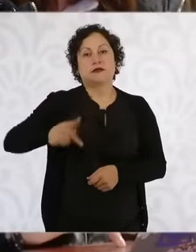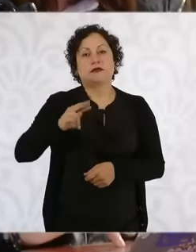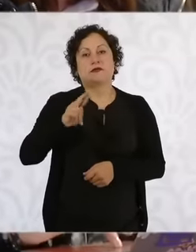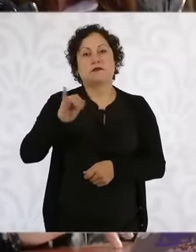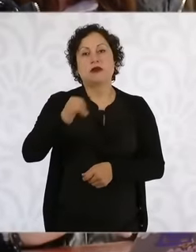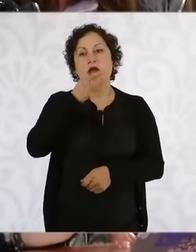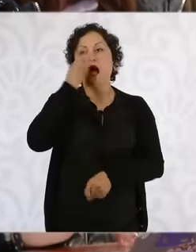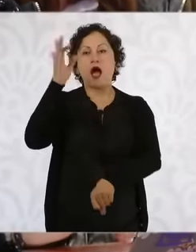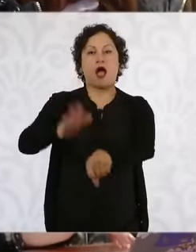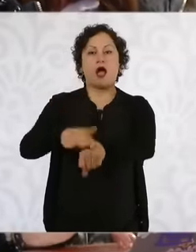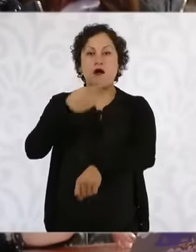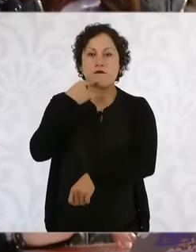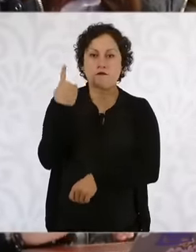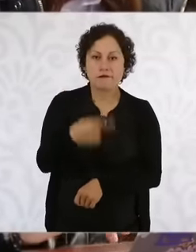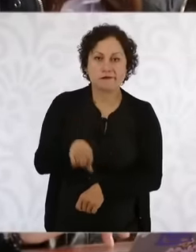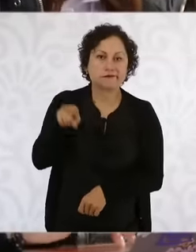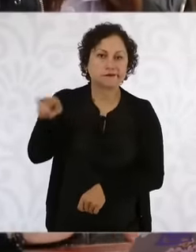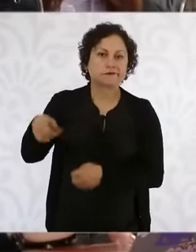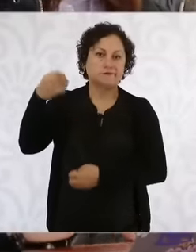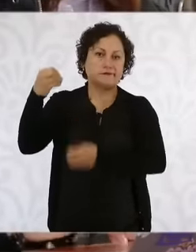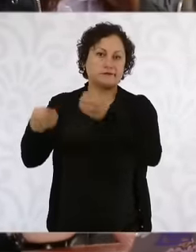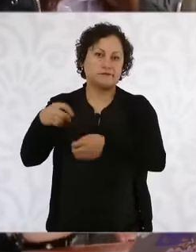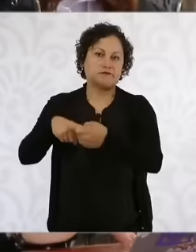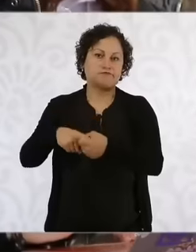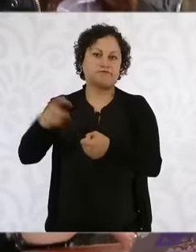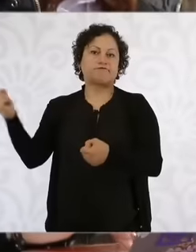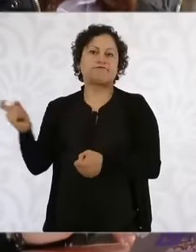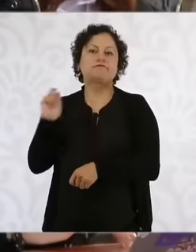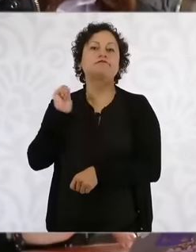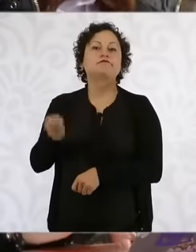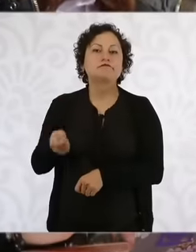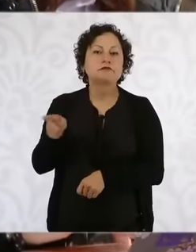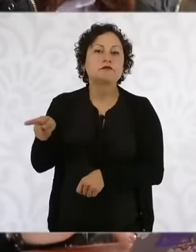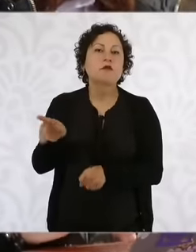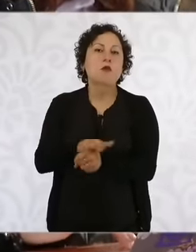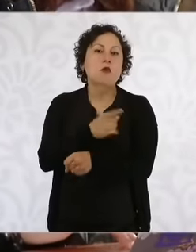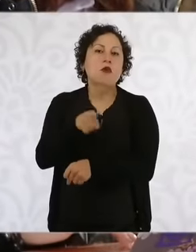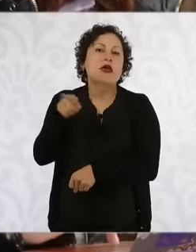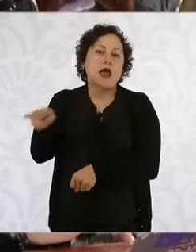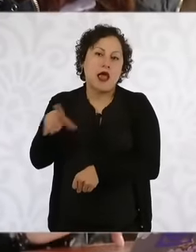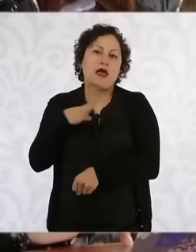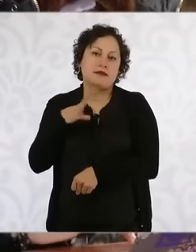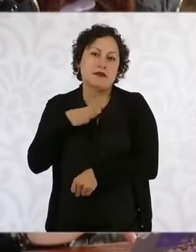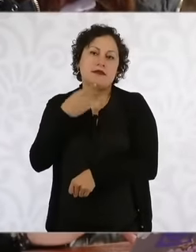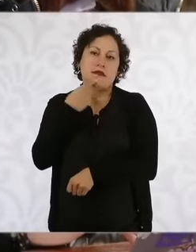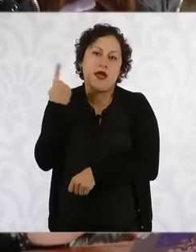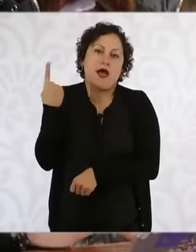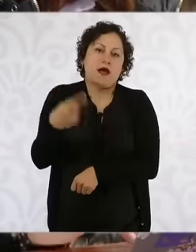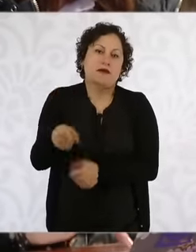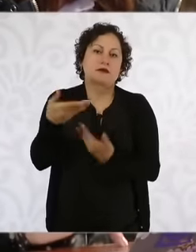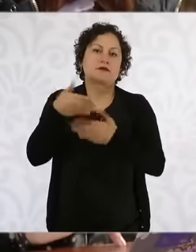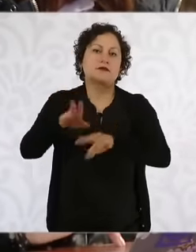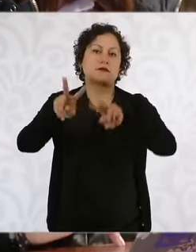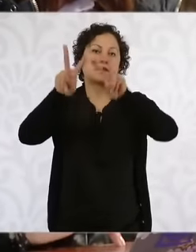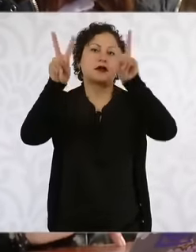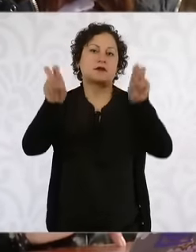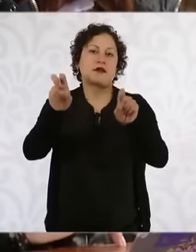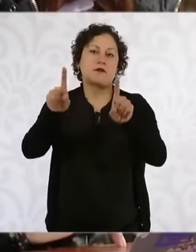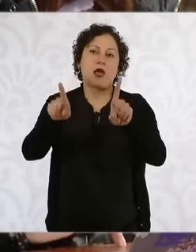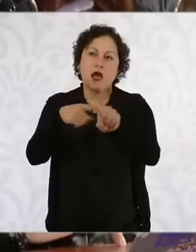of this minister was due to the fact that he is facing complaints of sexual harassment, uh, ask him.